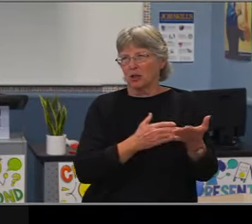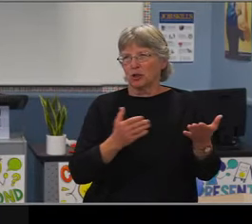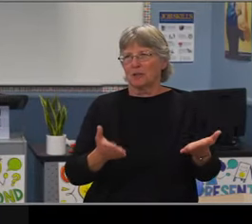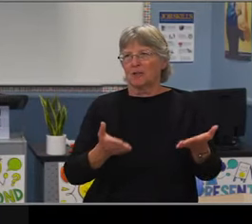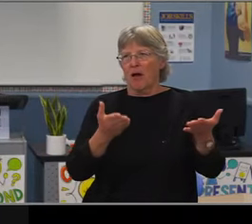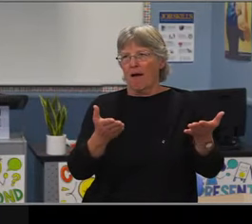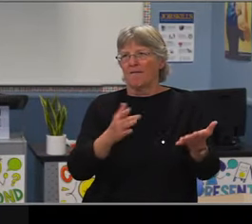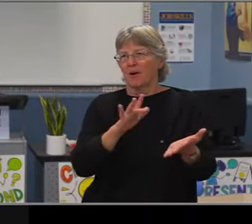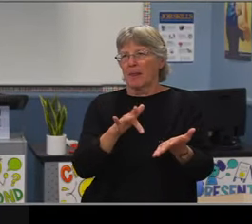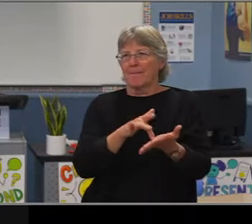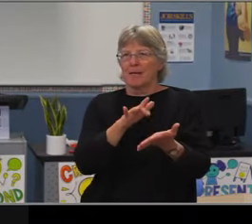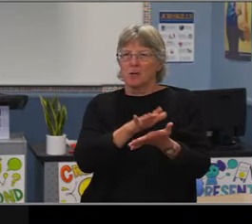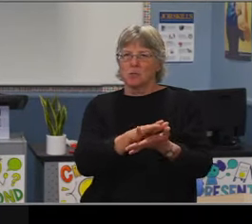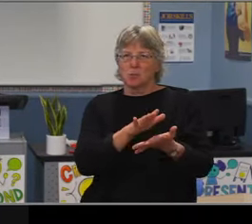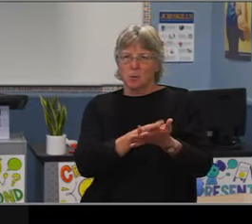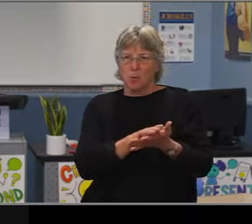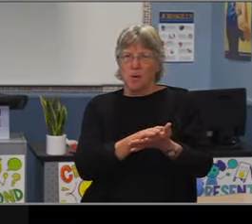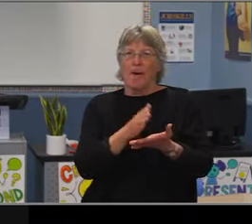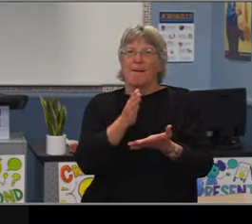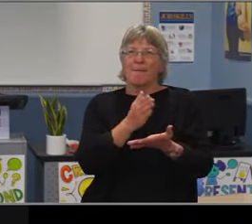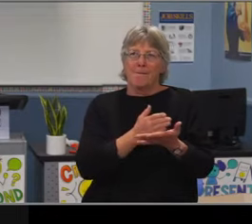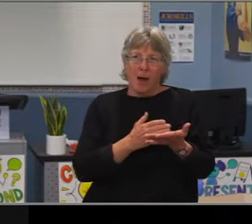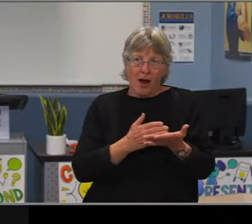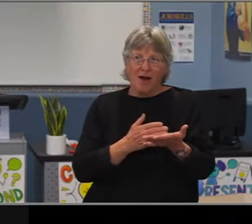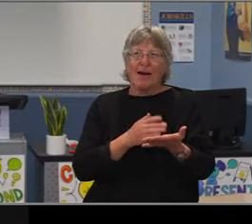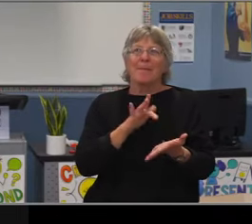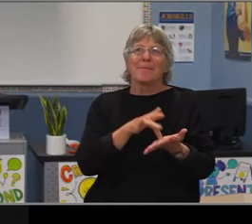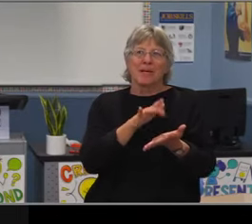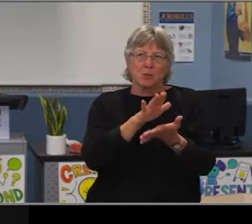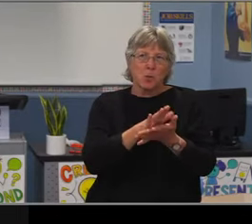Dr. Baker. Mr Zaid Would you like to speak to that item?